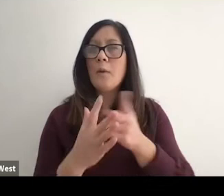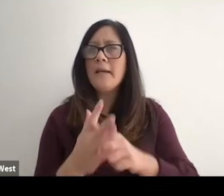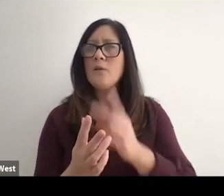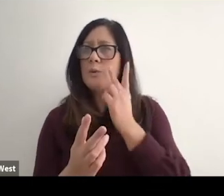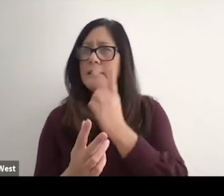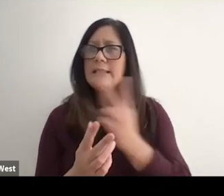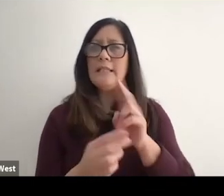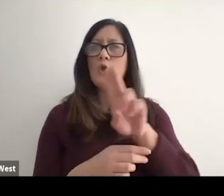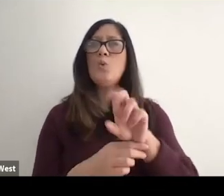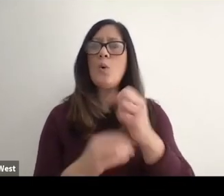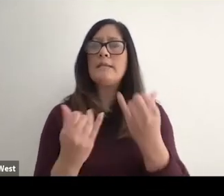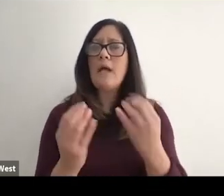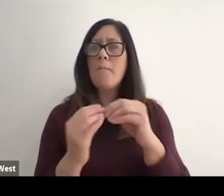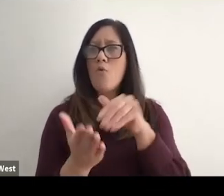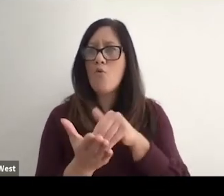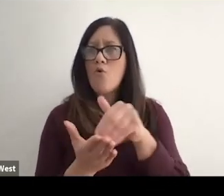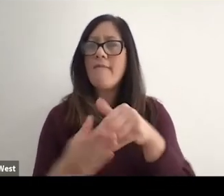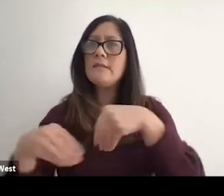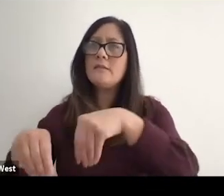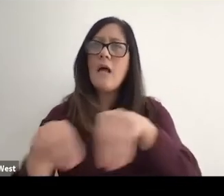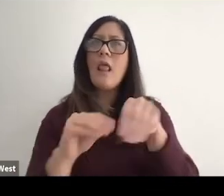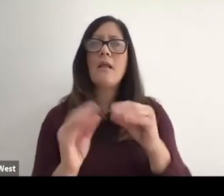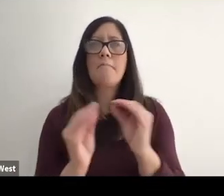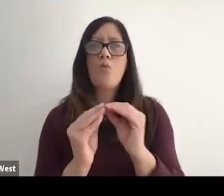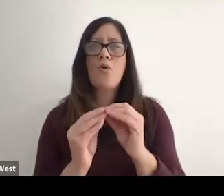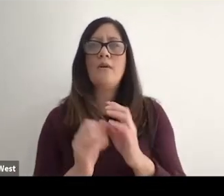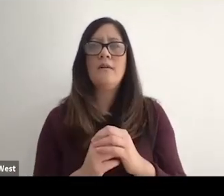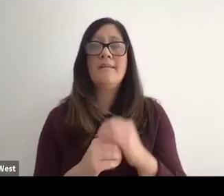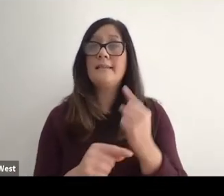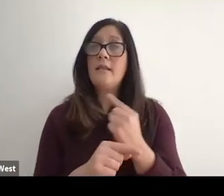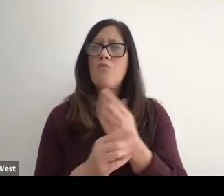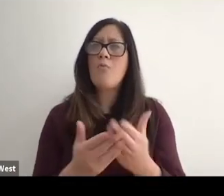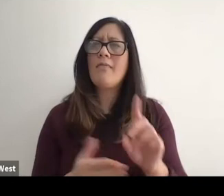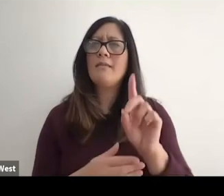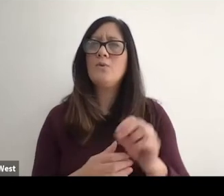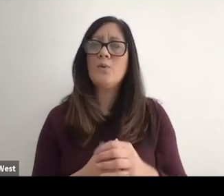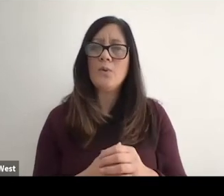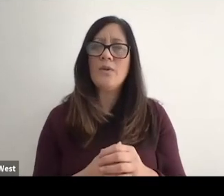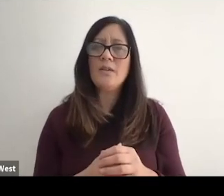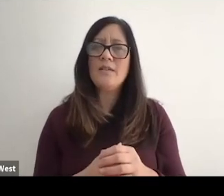Beginning to see it in the US market because it's selling more. It's a. It's the appropriate thing to